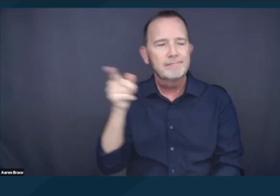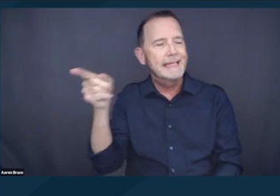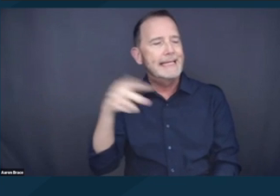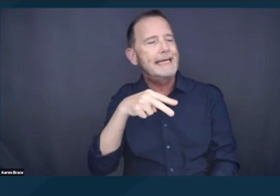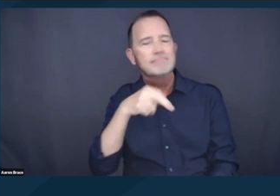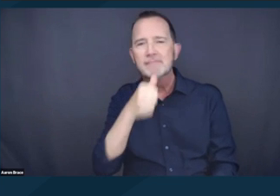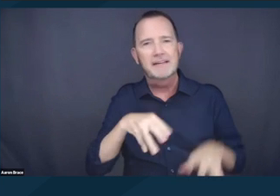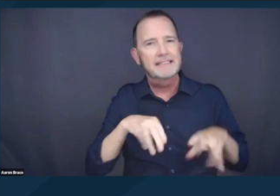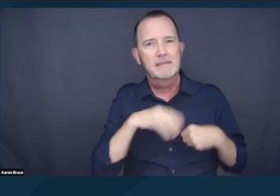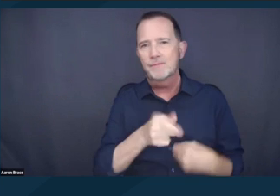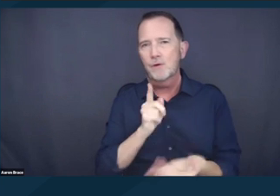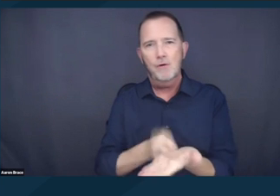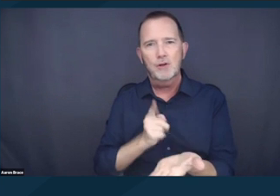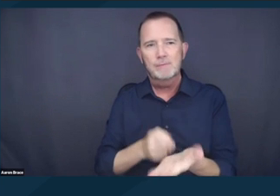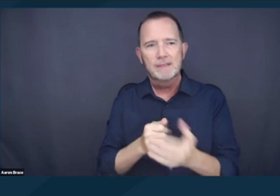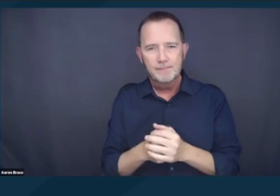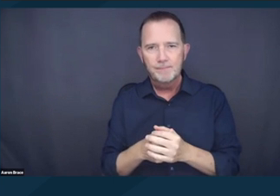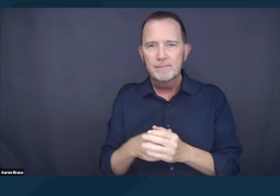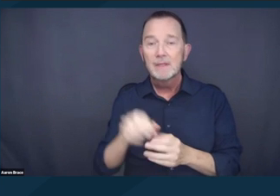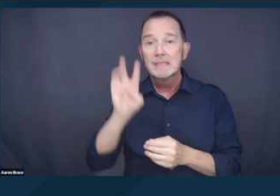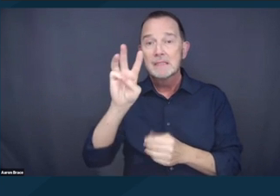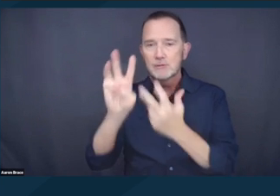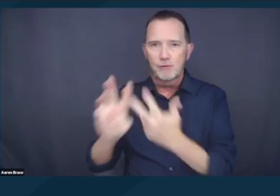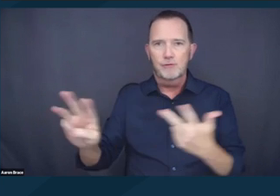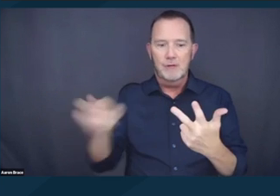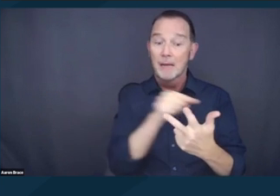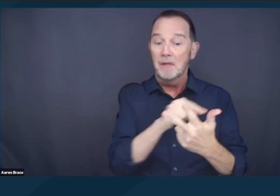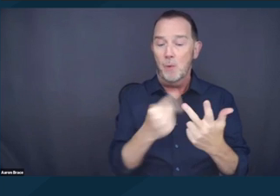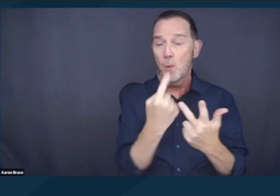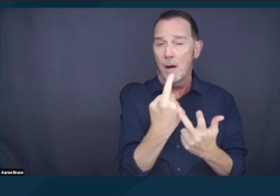There was a dissenting opinion by Justice Sonia Sotomayor.